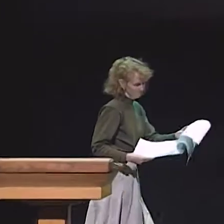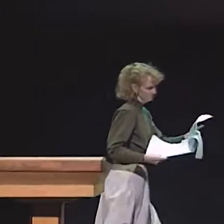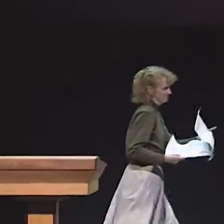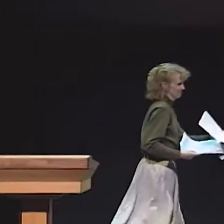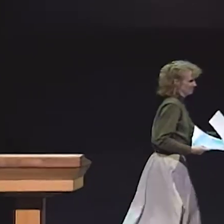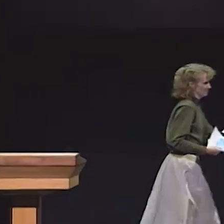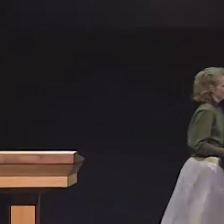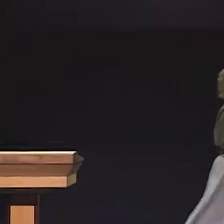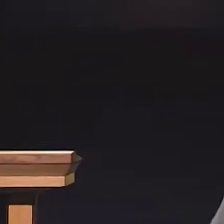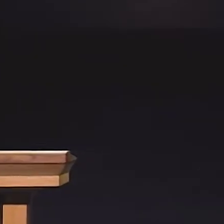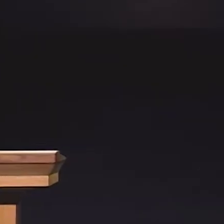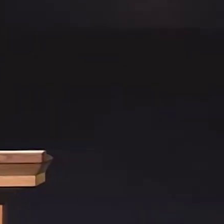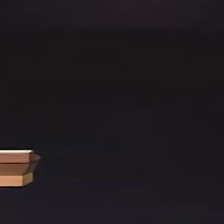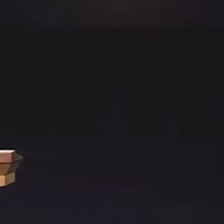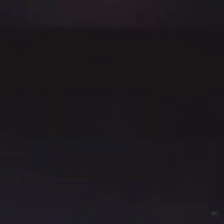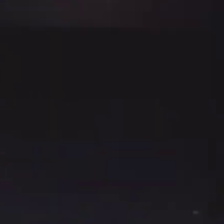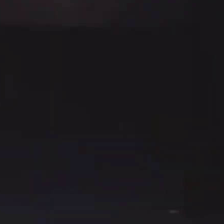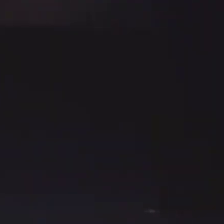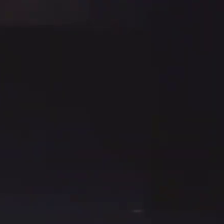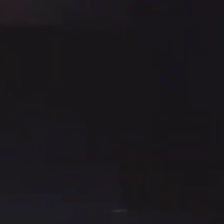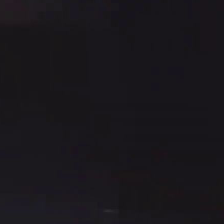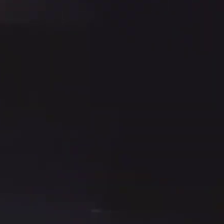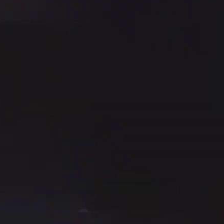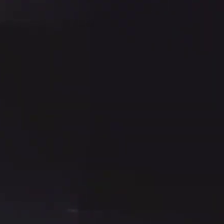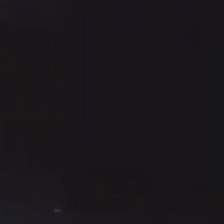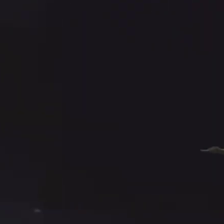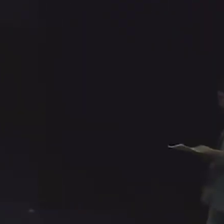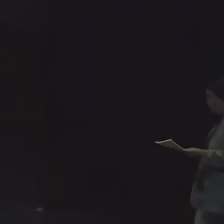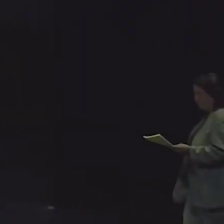TO FIND OUT IF, IN FACT, PROCEDURE ONE AND TWO ARE SUCCESSFUL FOR STUDENTS.